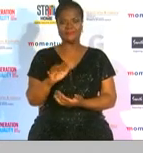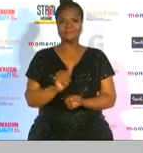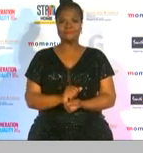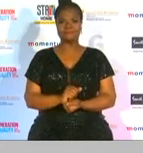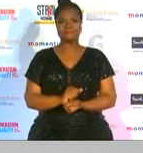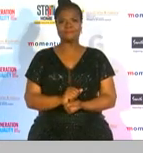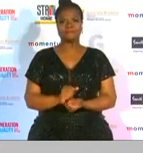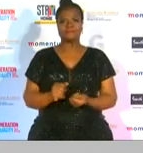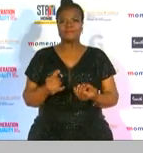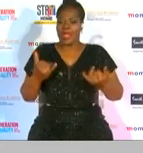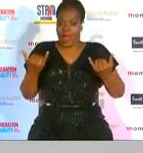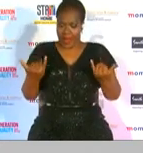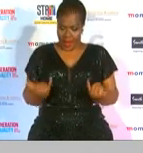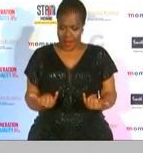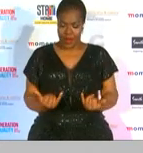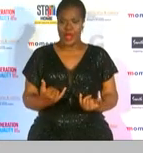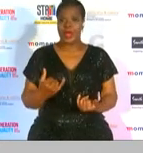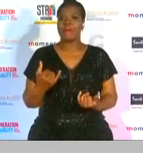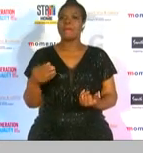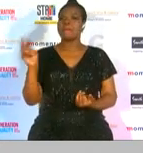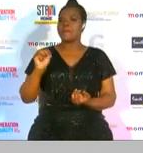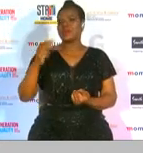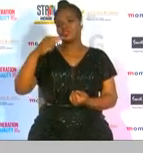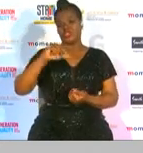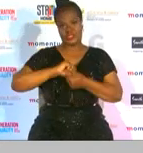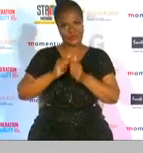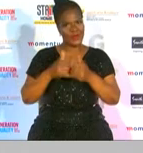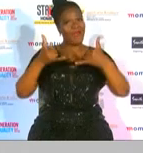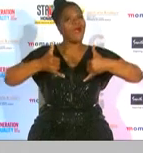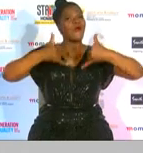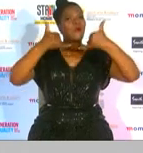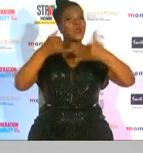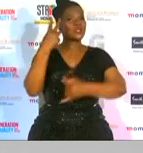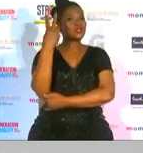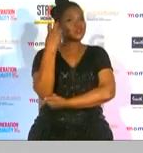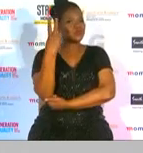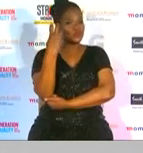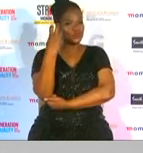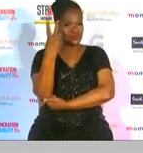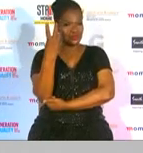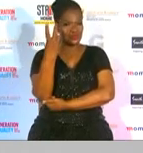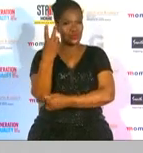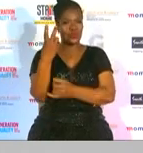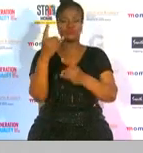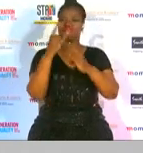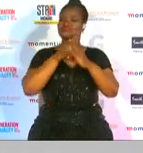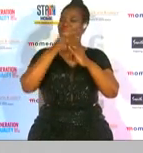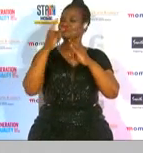on this right here momentum g sport awards stage two outstanding women who have excelled in their respective fields